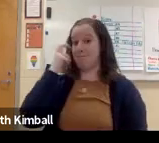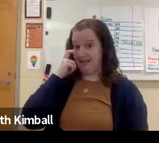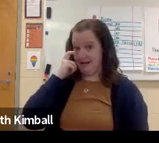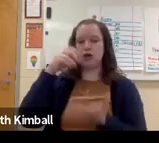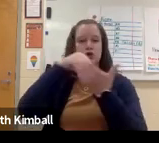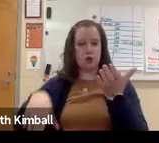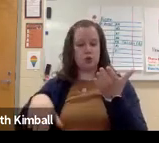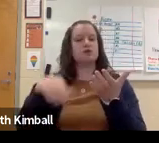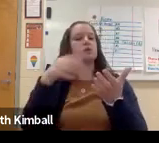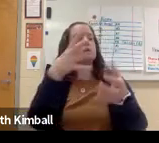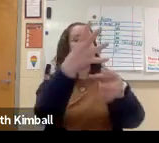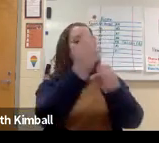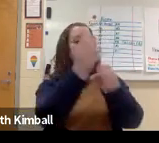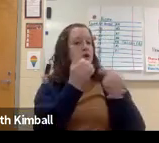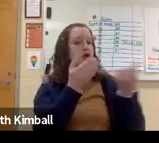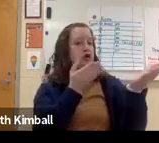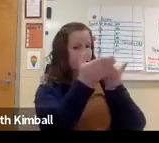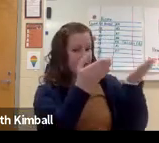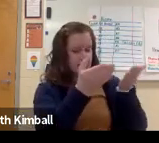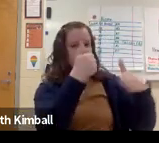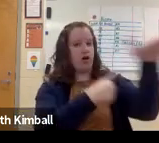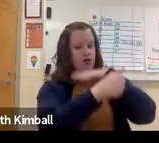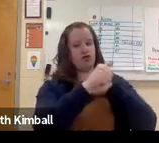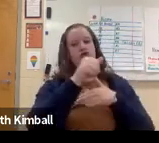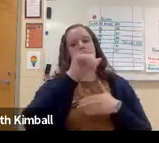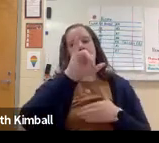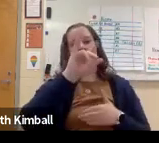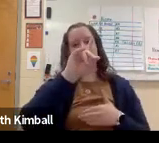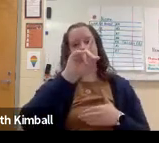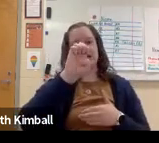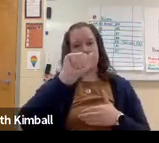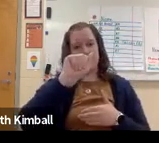deaf or deaf/blind students who receive services